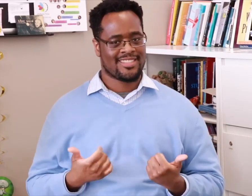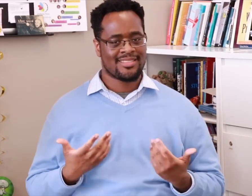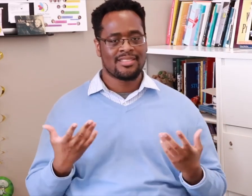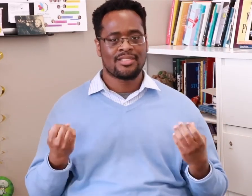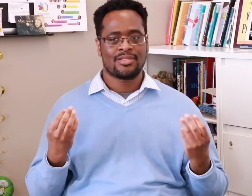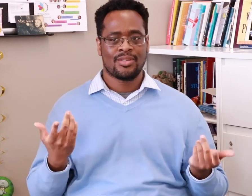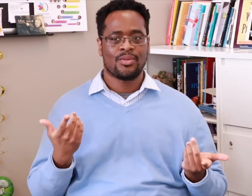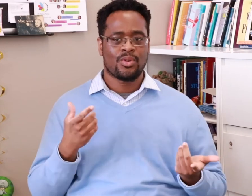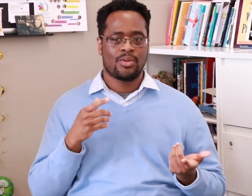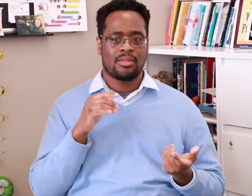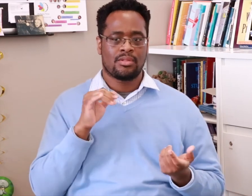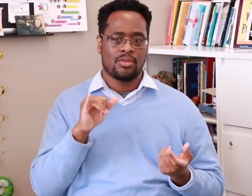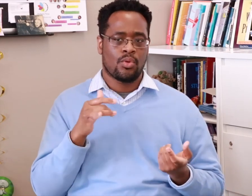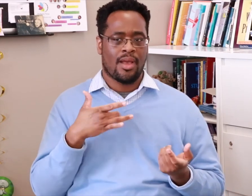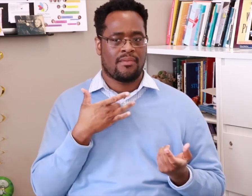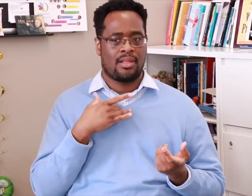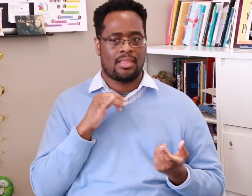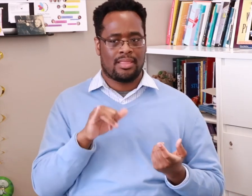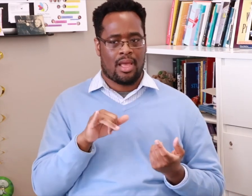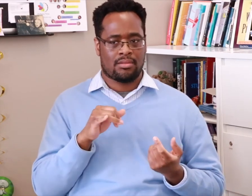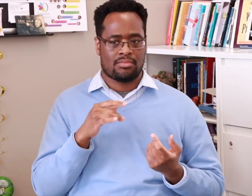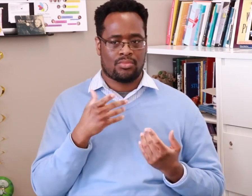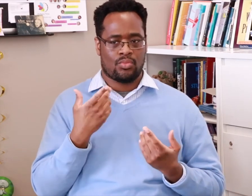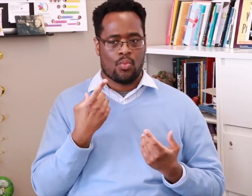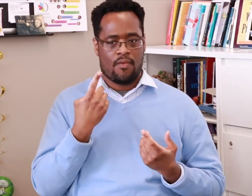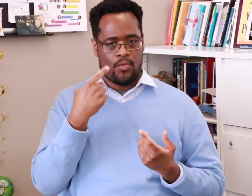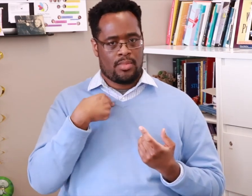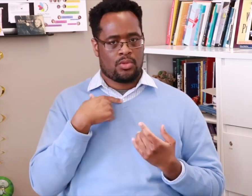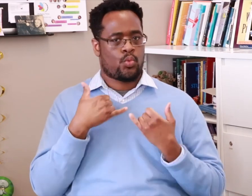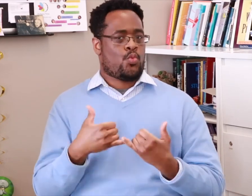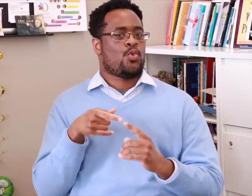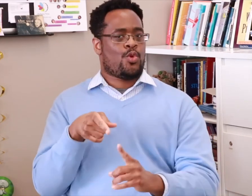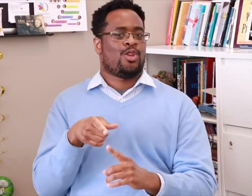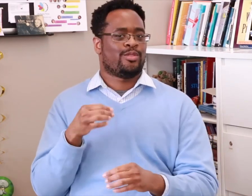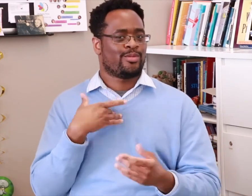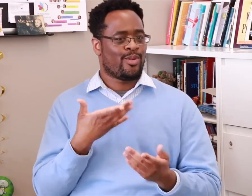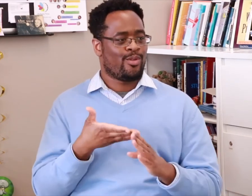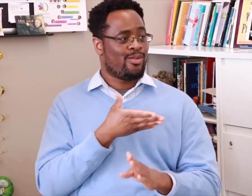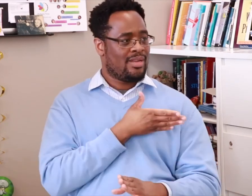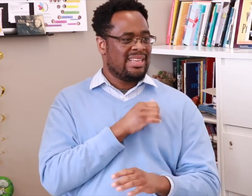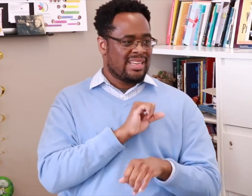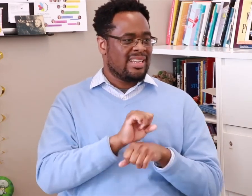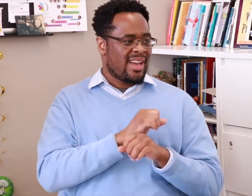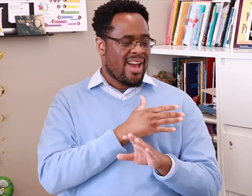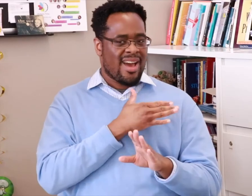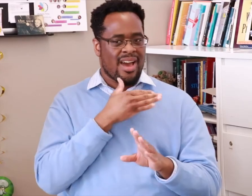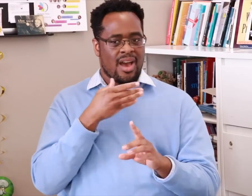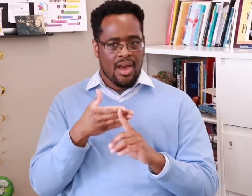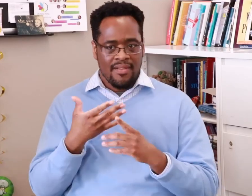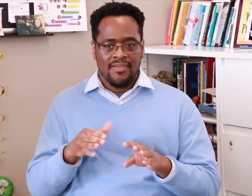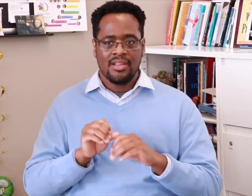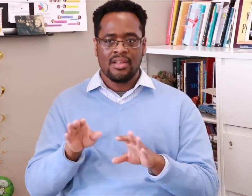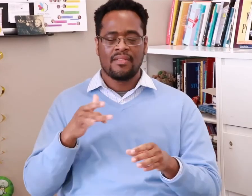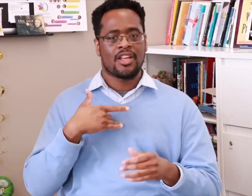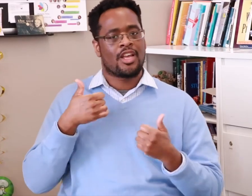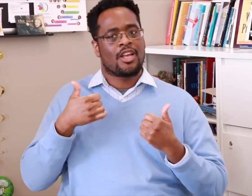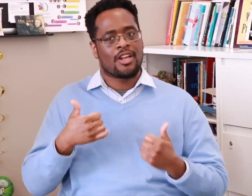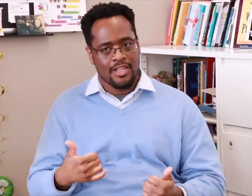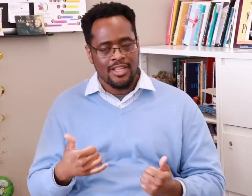For me, that is very rewarding -- to see your progress from the beginning to end, it’s a real good feeling.